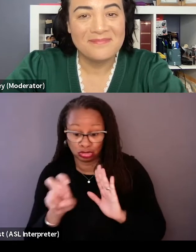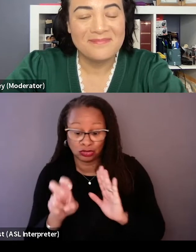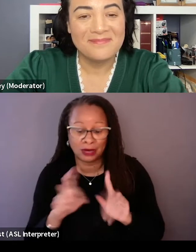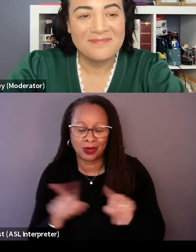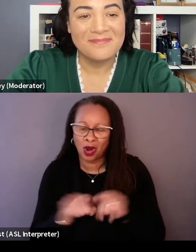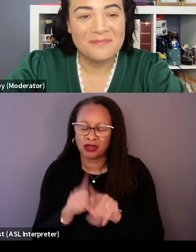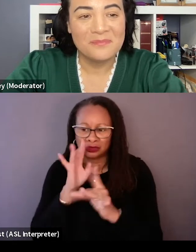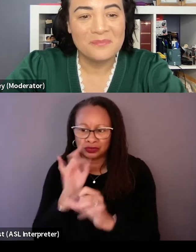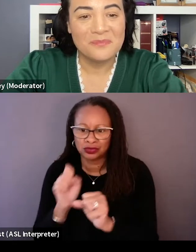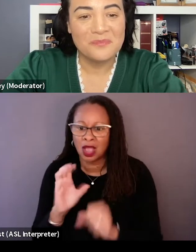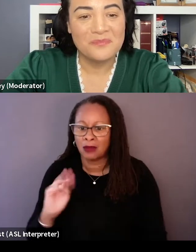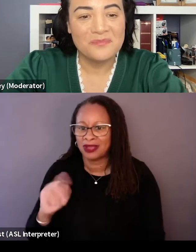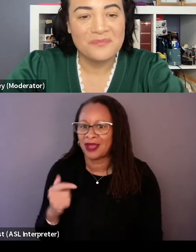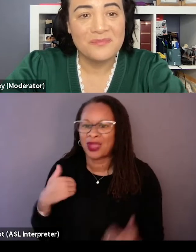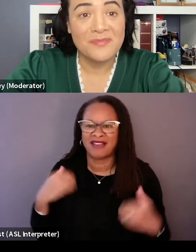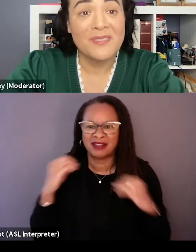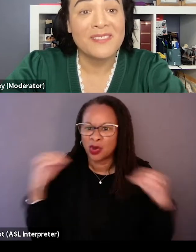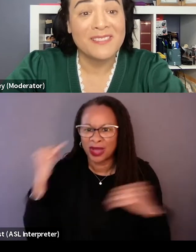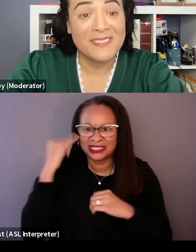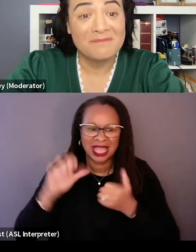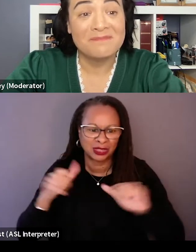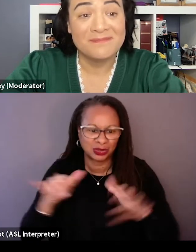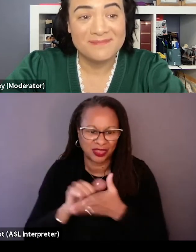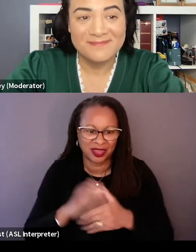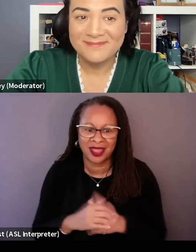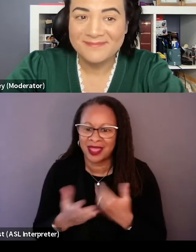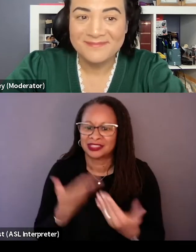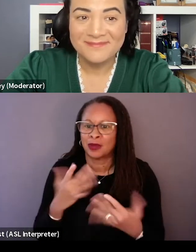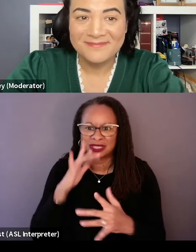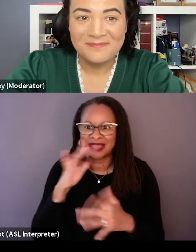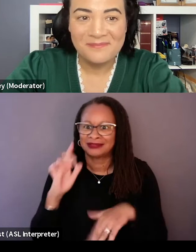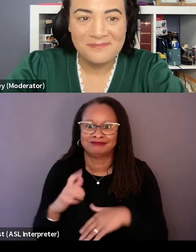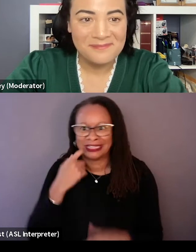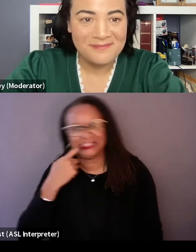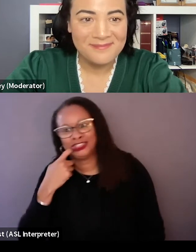we have no idea how to do that, we love, it's almost like an addiction. Like can we do that?